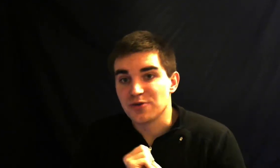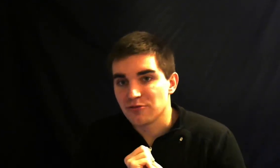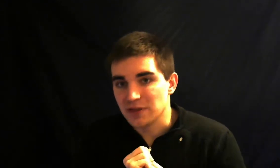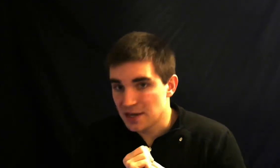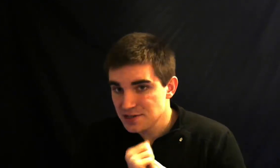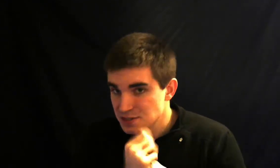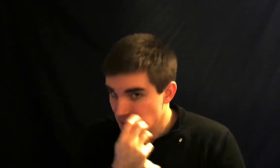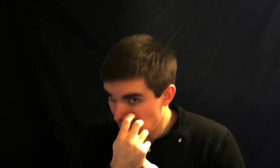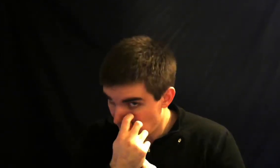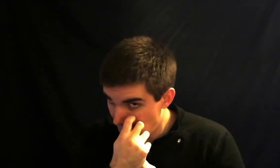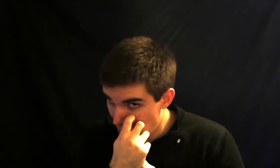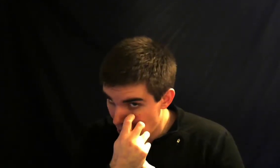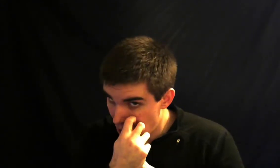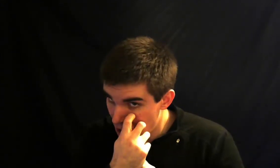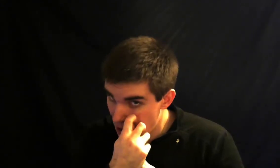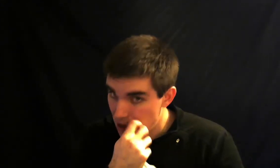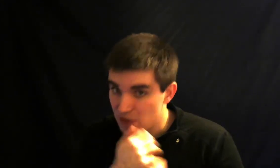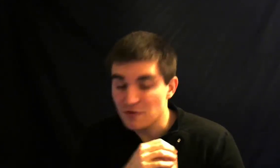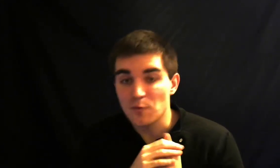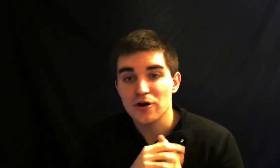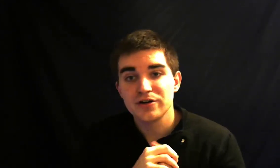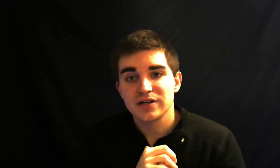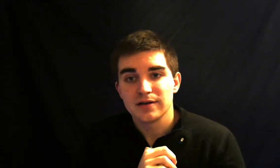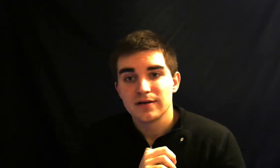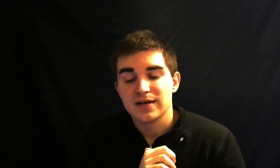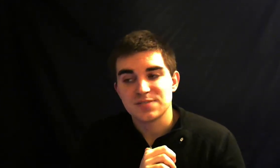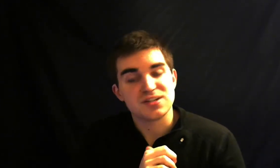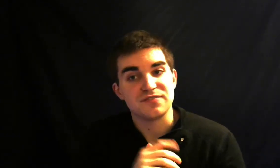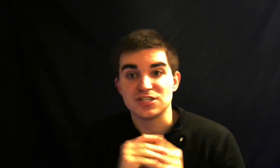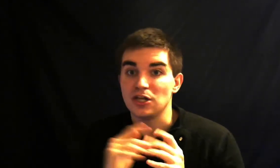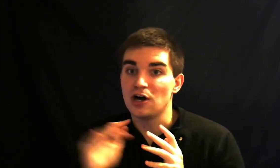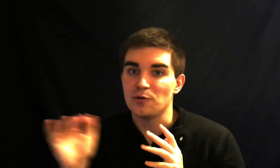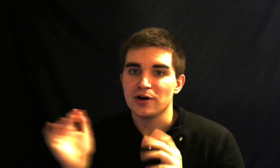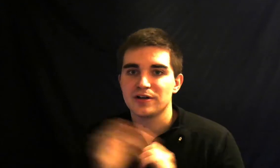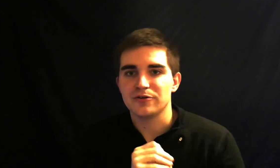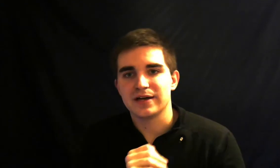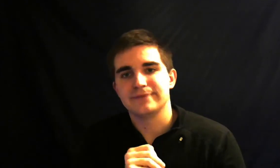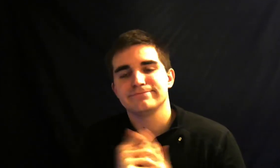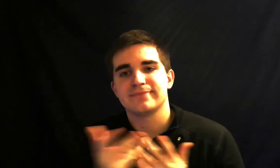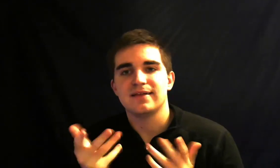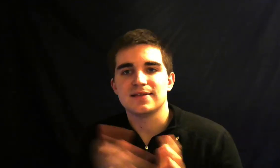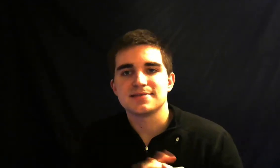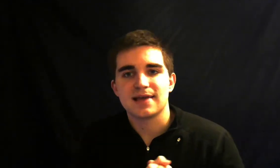three letters of a word especially if it's a long word you'll get let's say